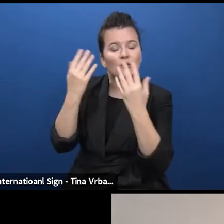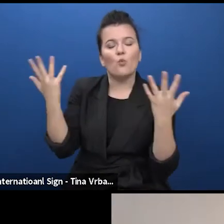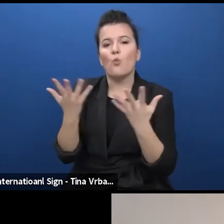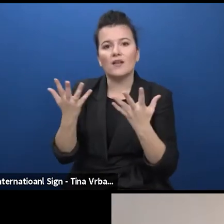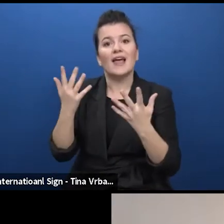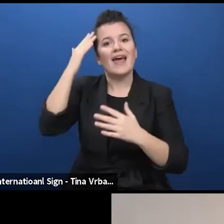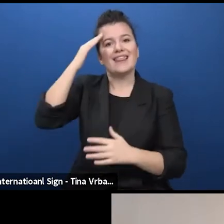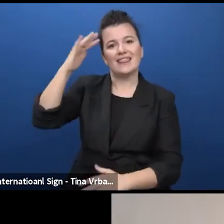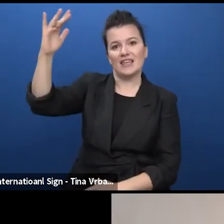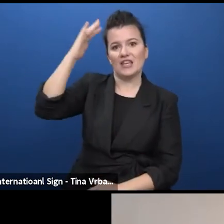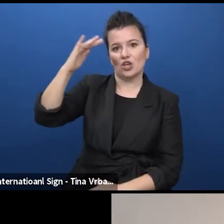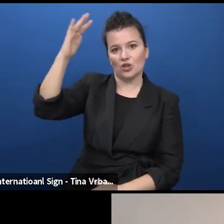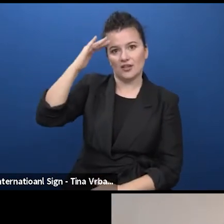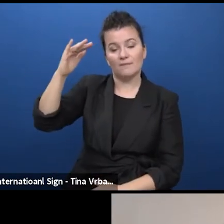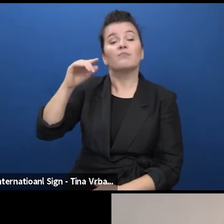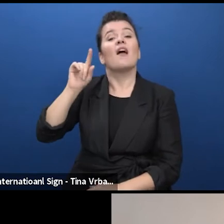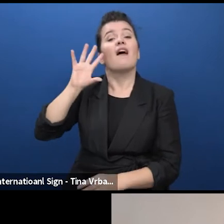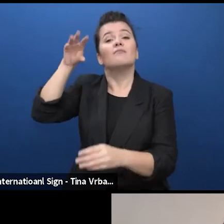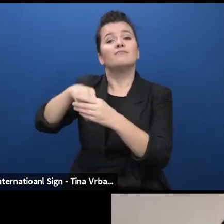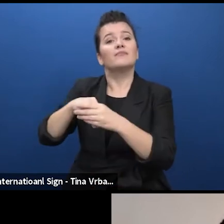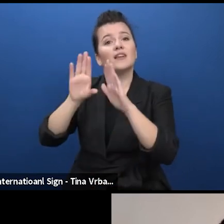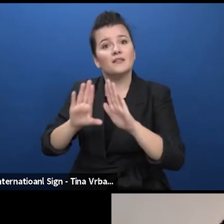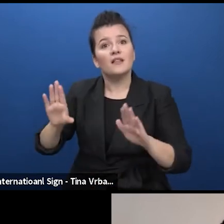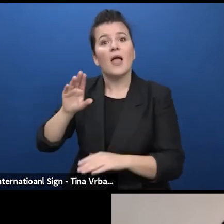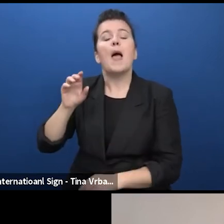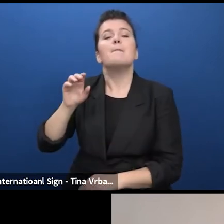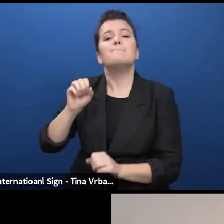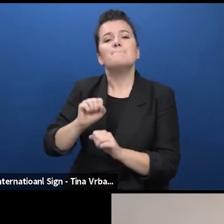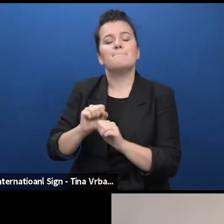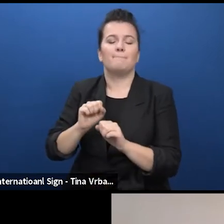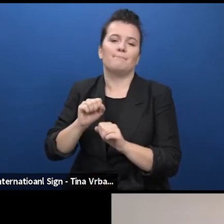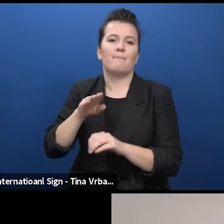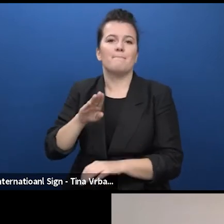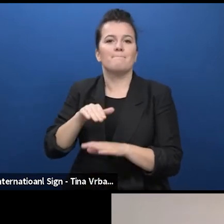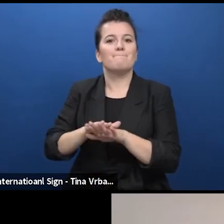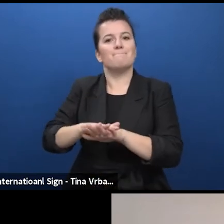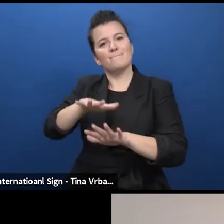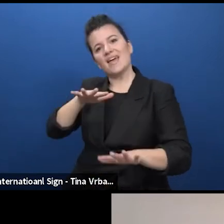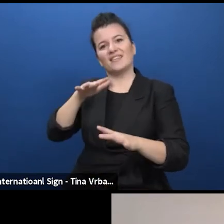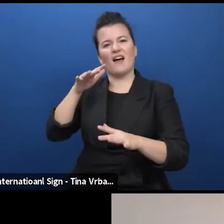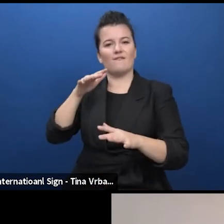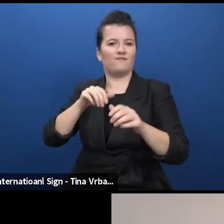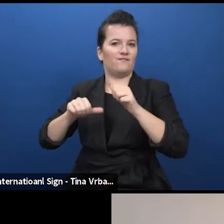Jerzy Grotowoski art, actor, metaphysics. Seven years ago she took part in a Creative Europe